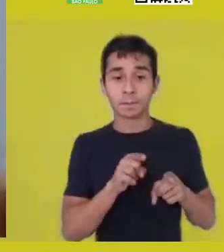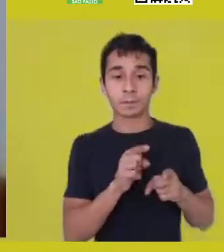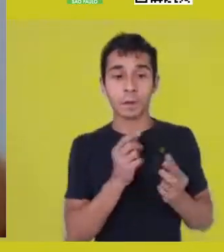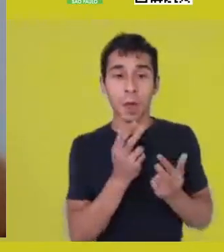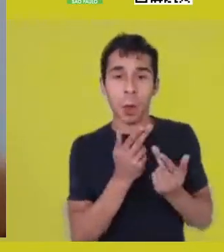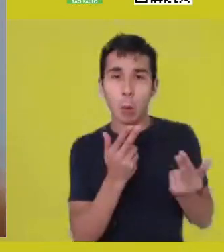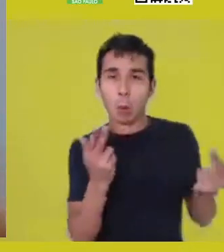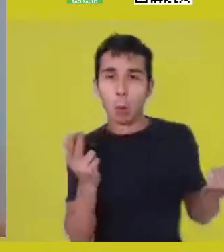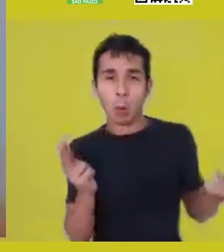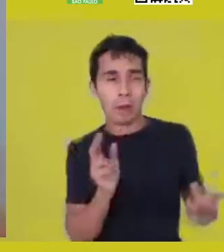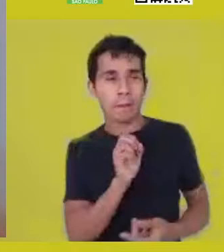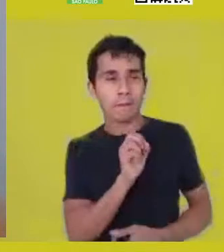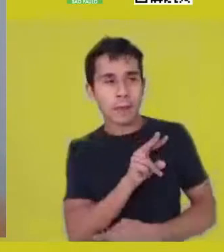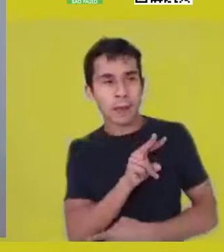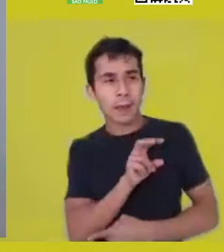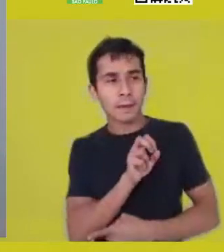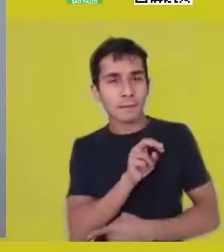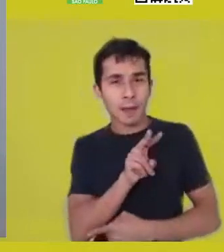to be lived in an identifiable fashion.